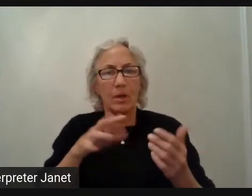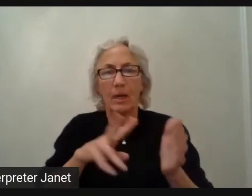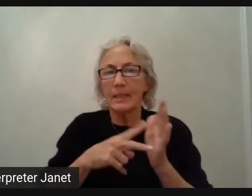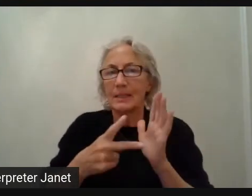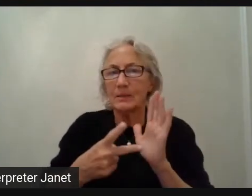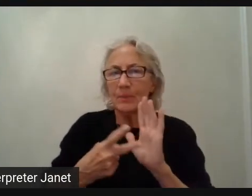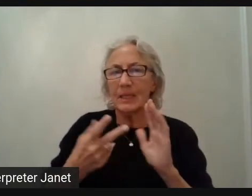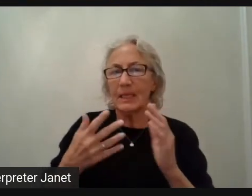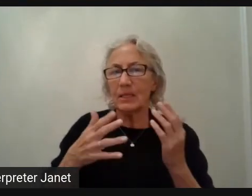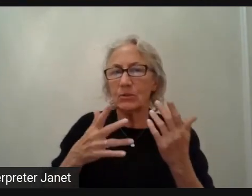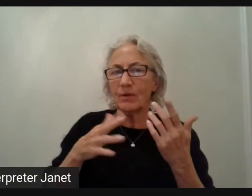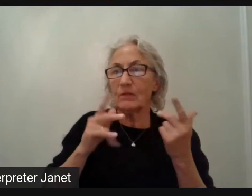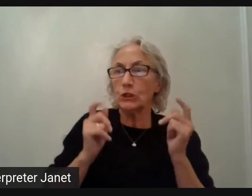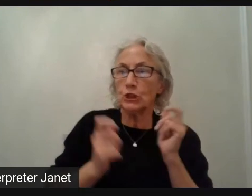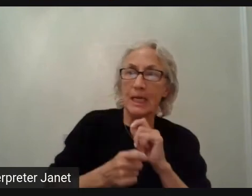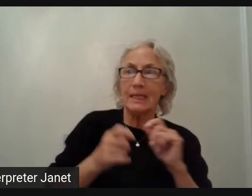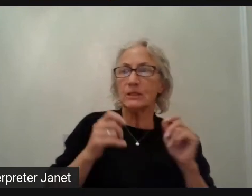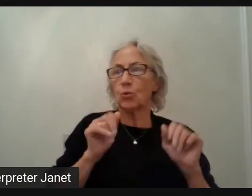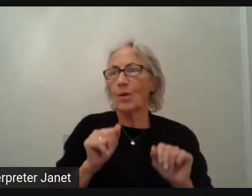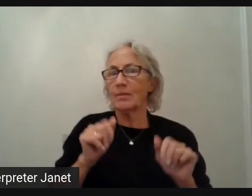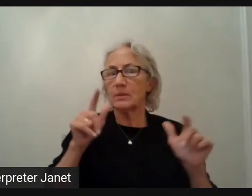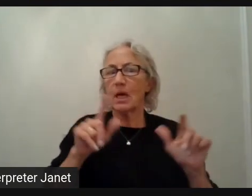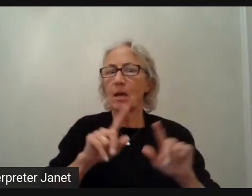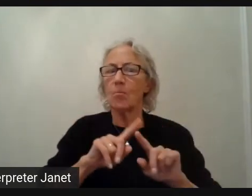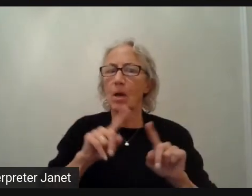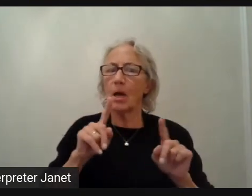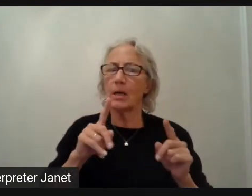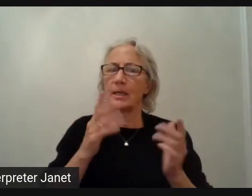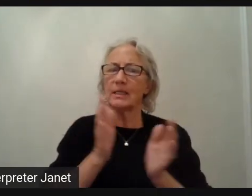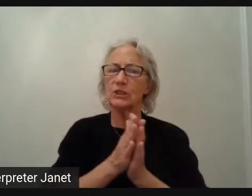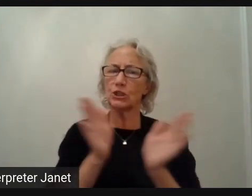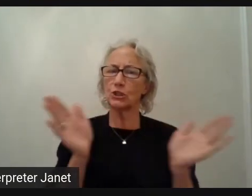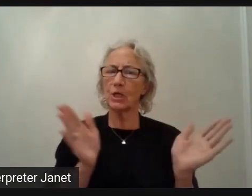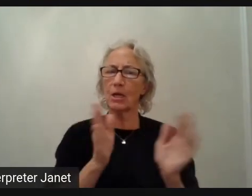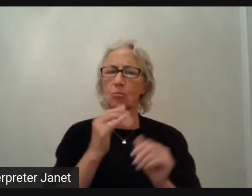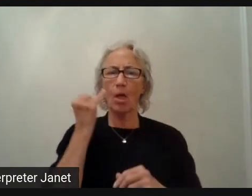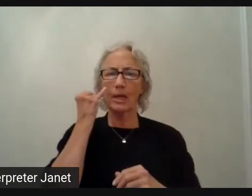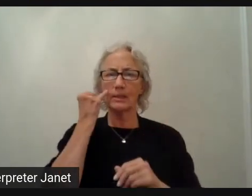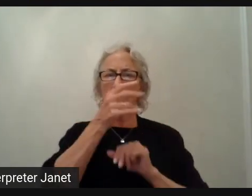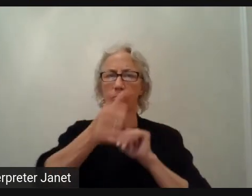It's about the general idea that stands behind it.